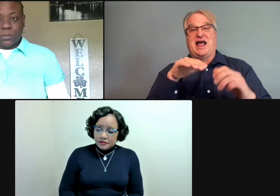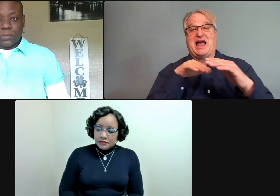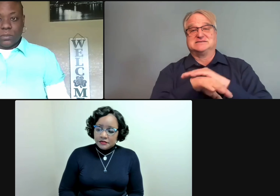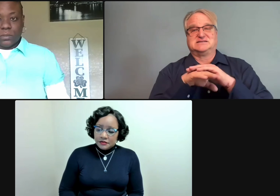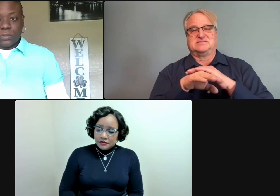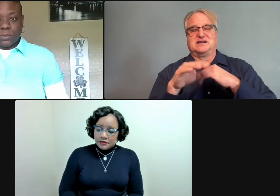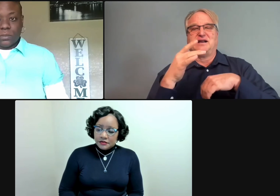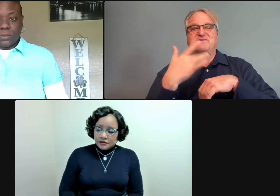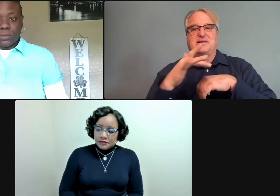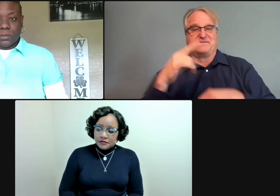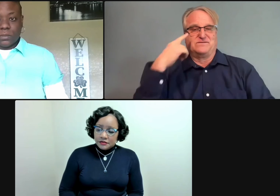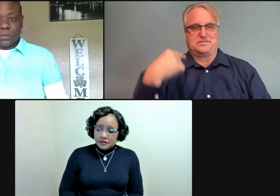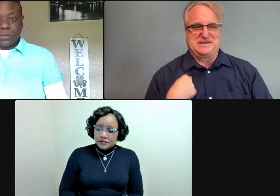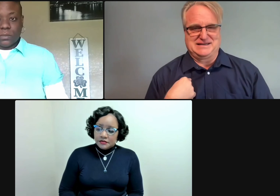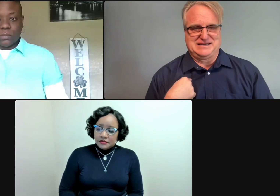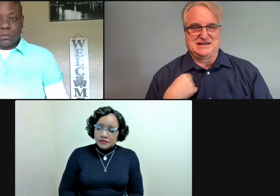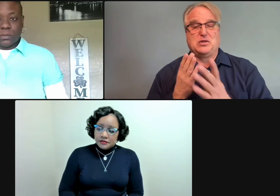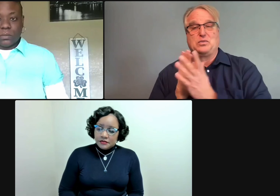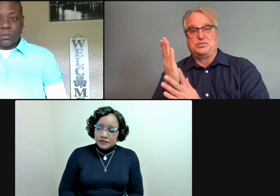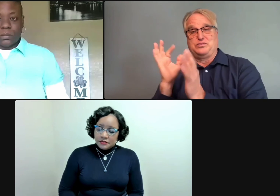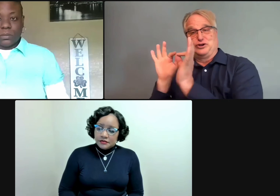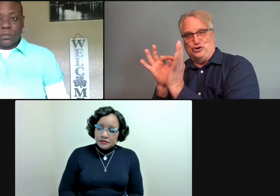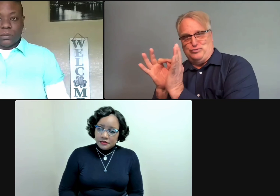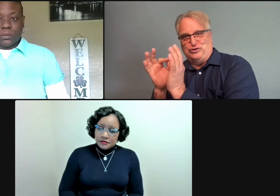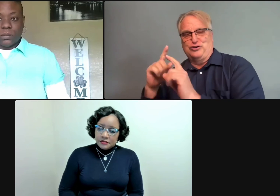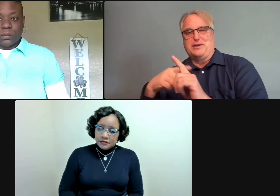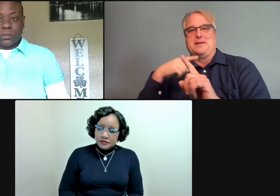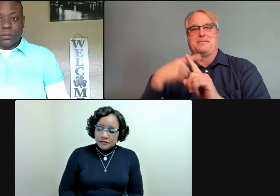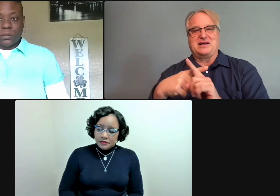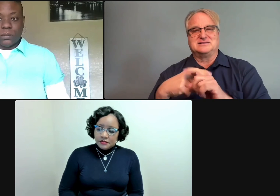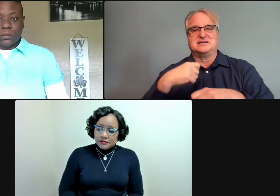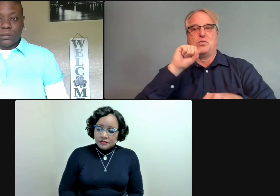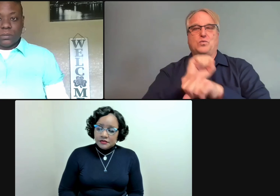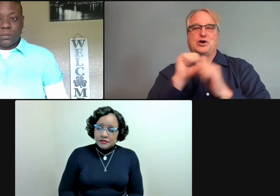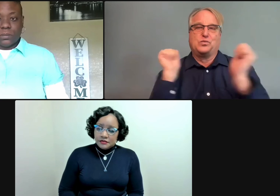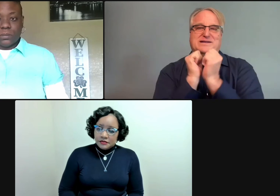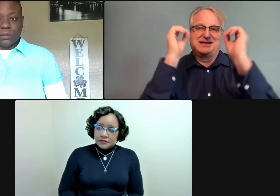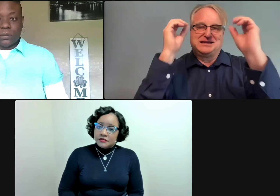It's making the environment available to me. So, again, not just message equivalency.